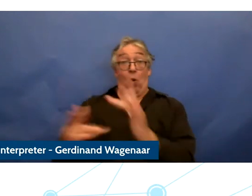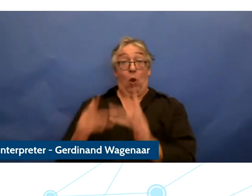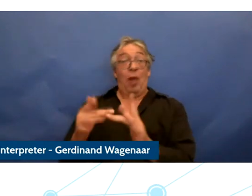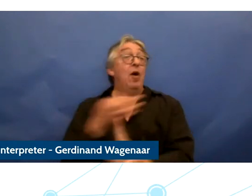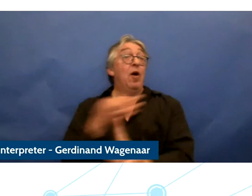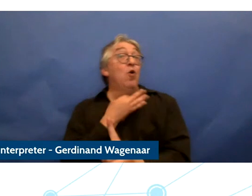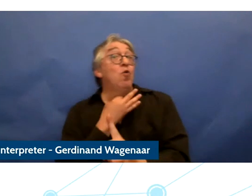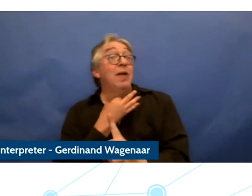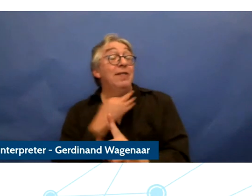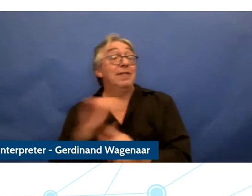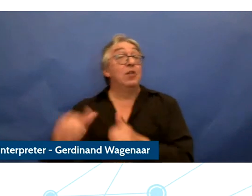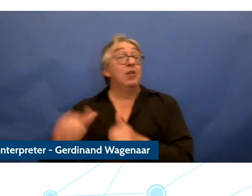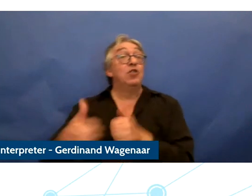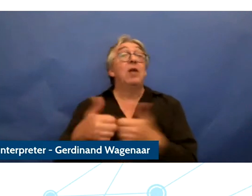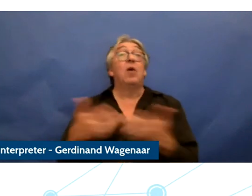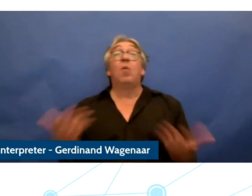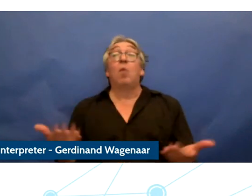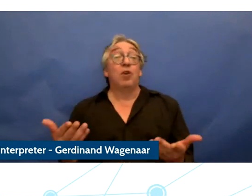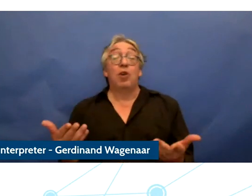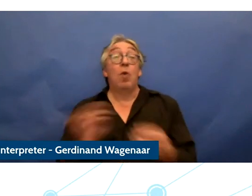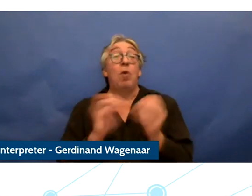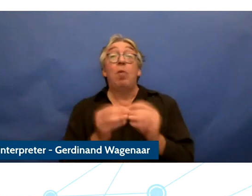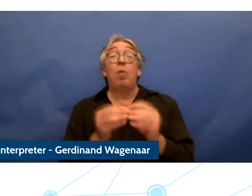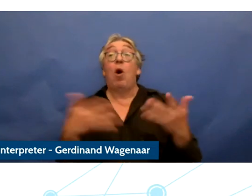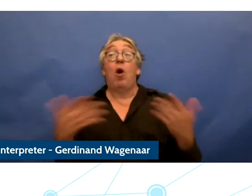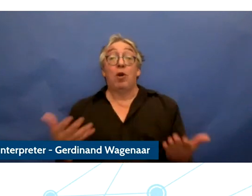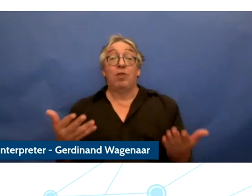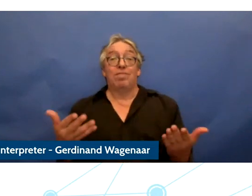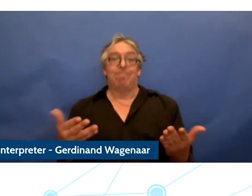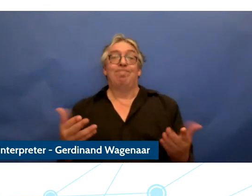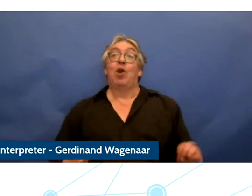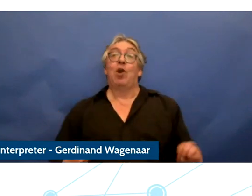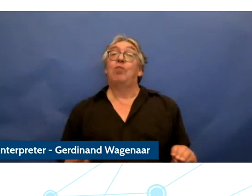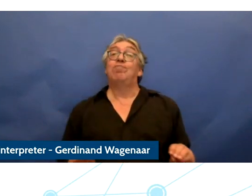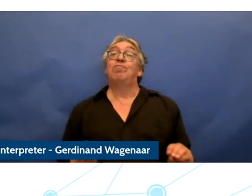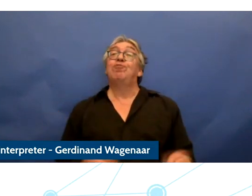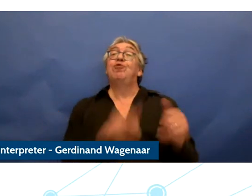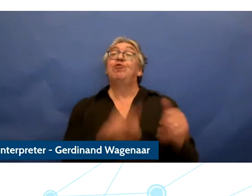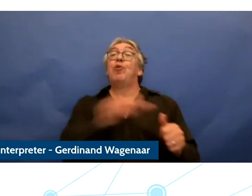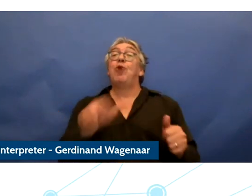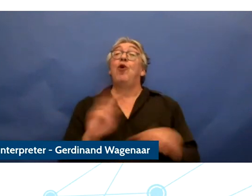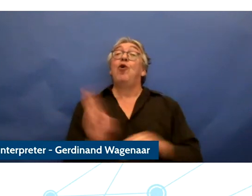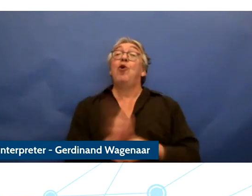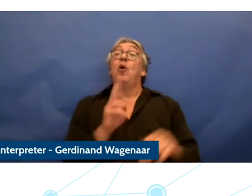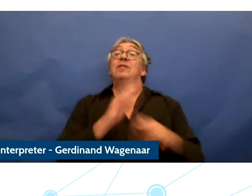awareness and media literacy morning Internet user and some added parents and